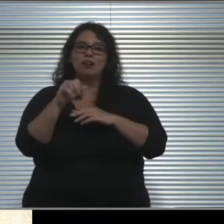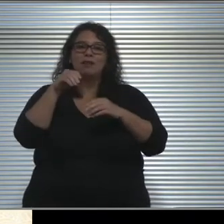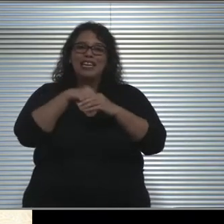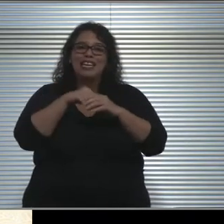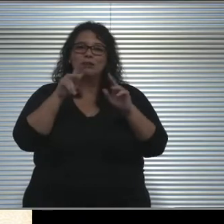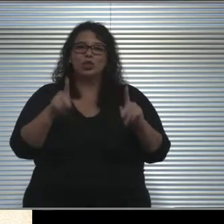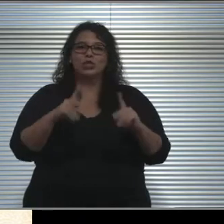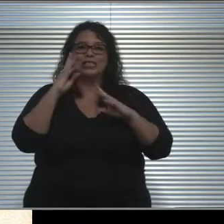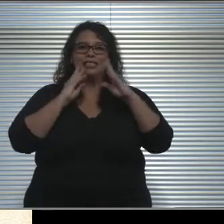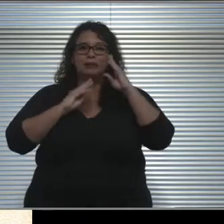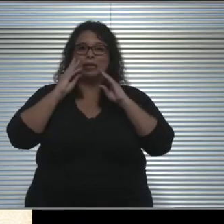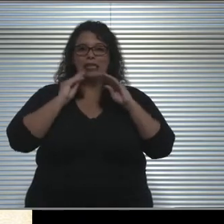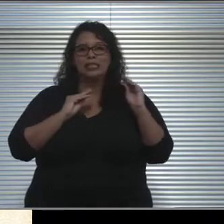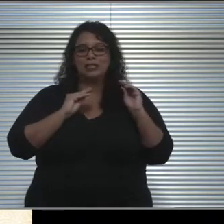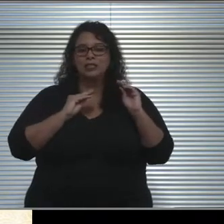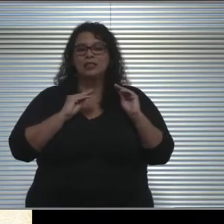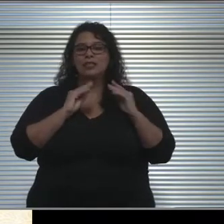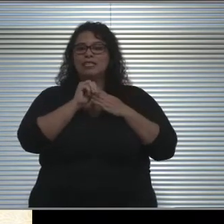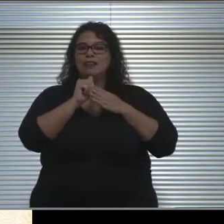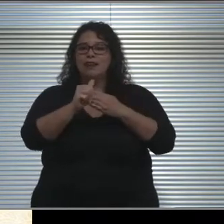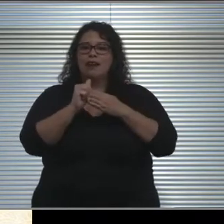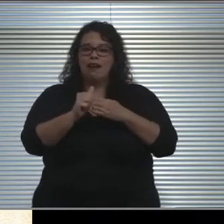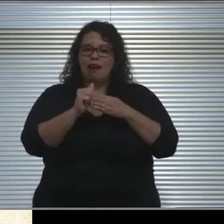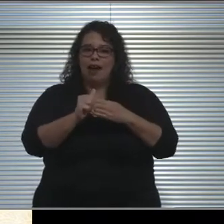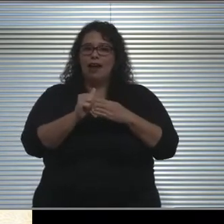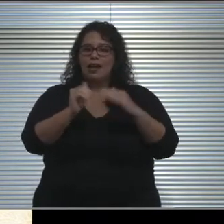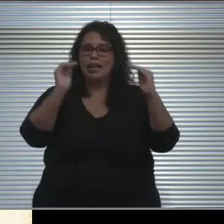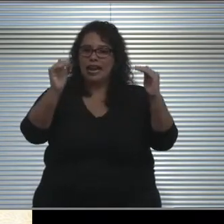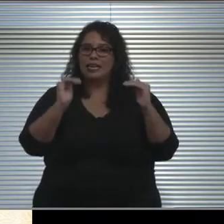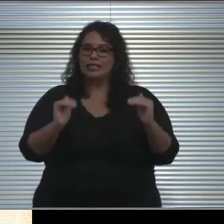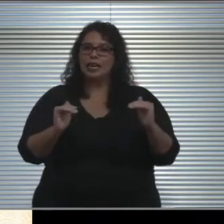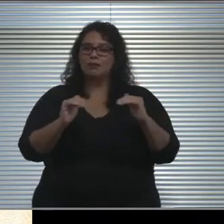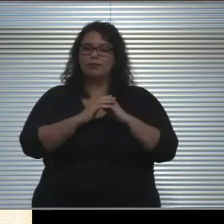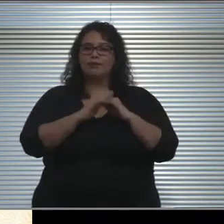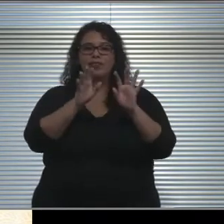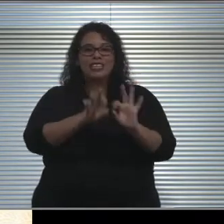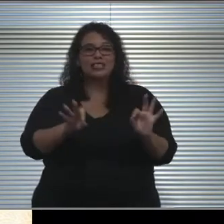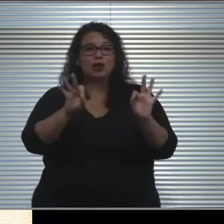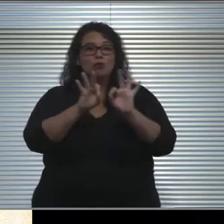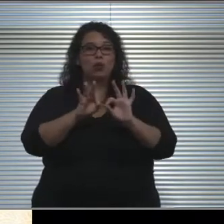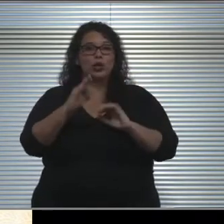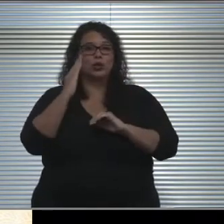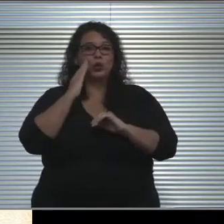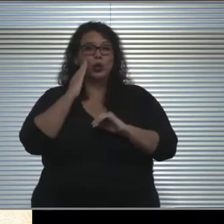that we have had to guide our next steps. I think it's important to note that since the middle of August,